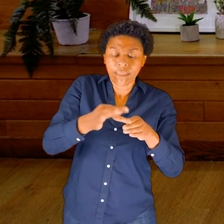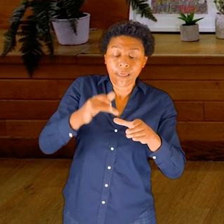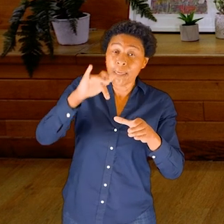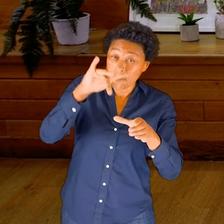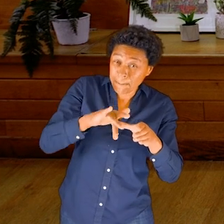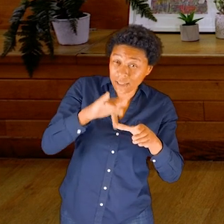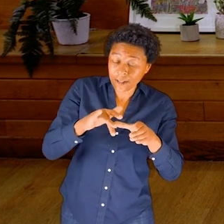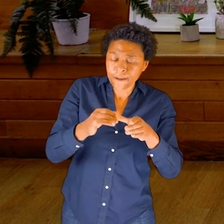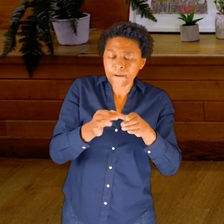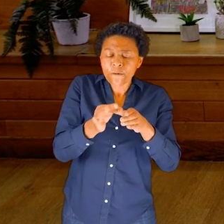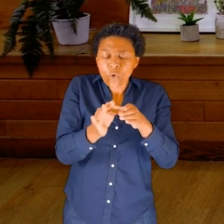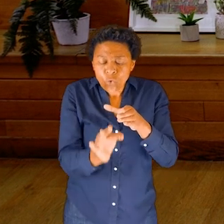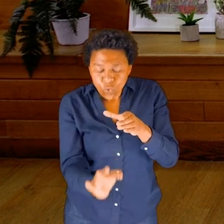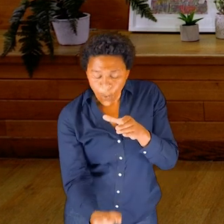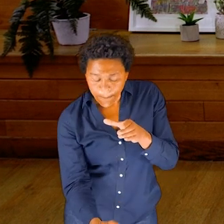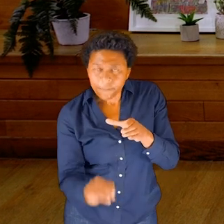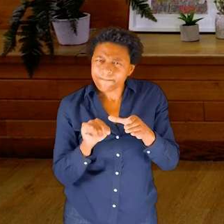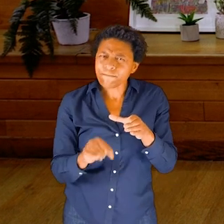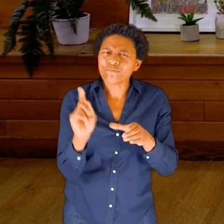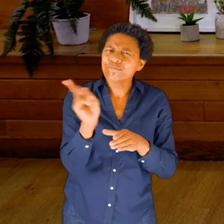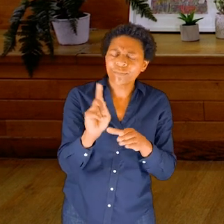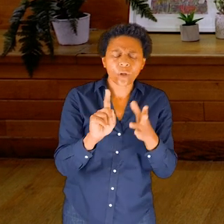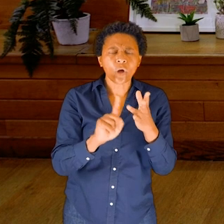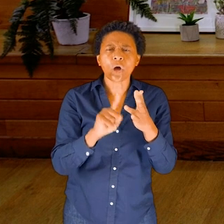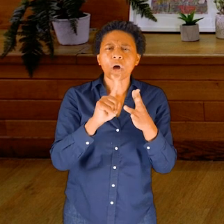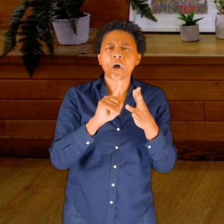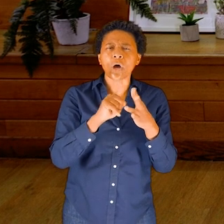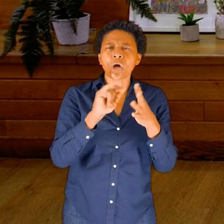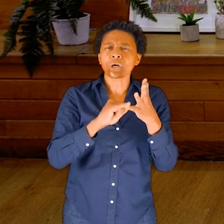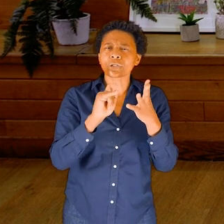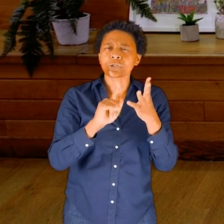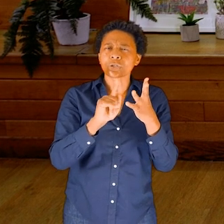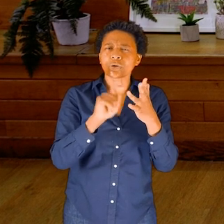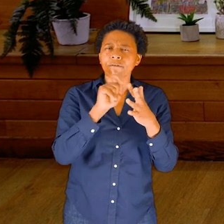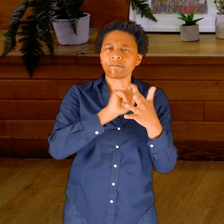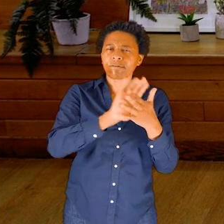Now you don’t need to remember that name, but the oesophagus is in the centre of the neck.